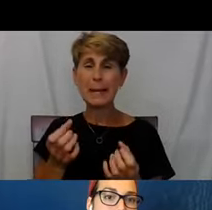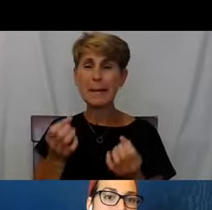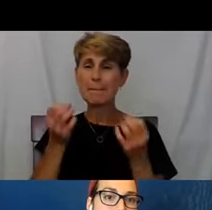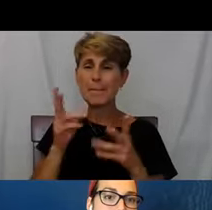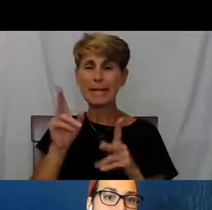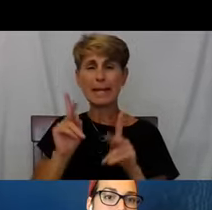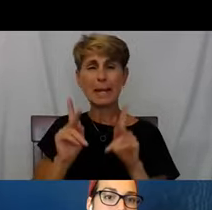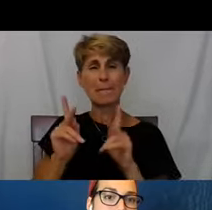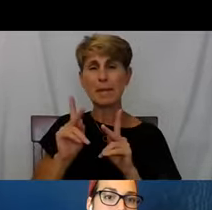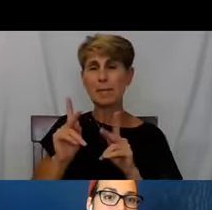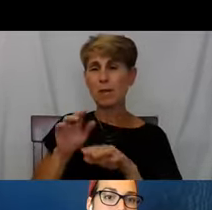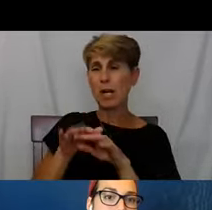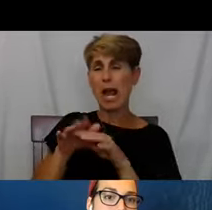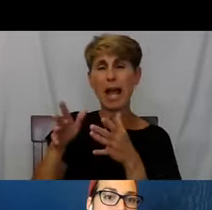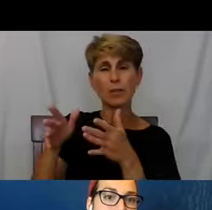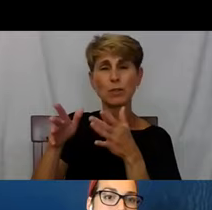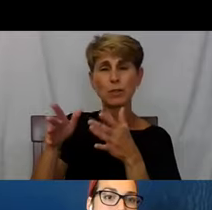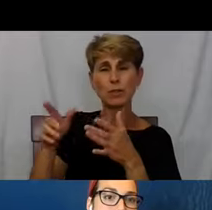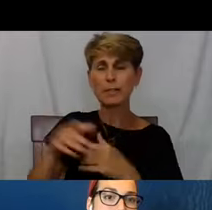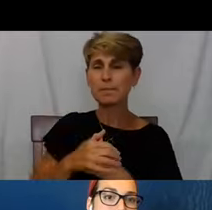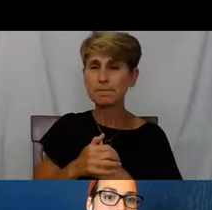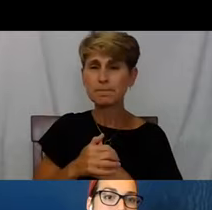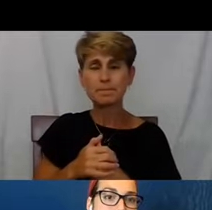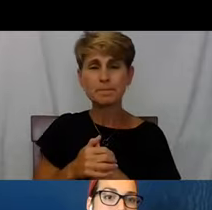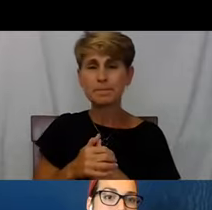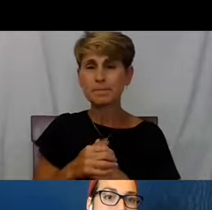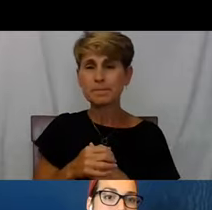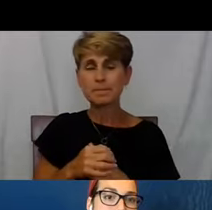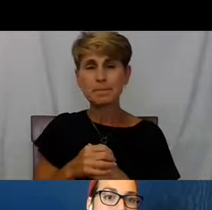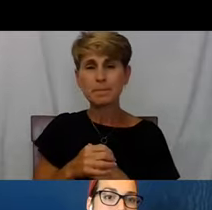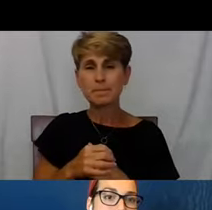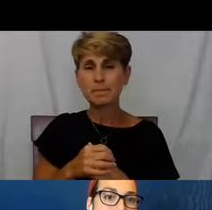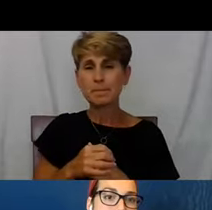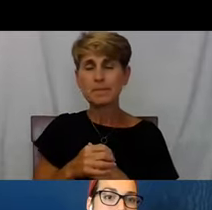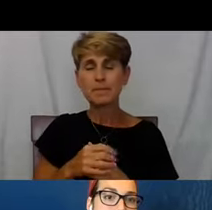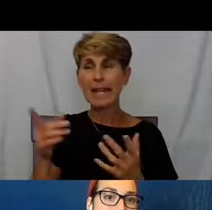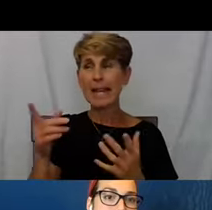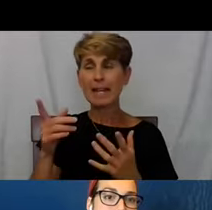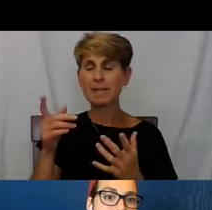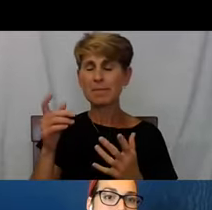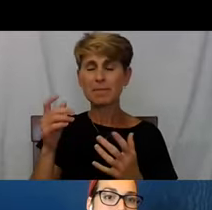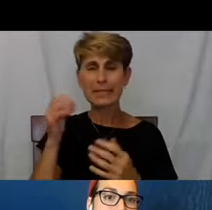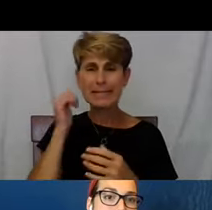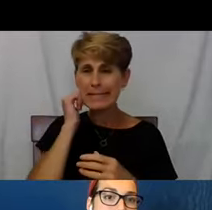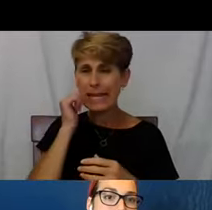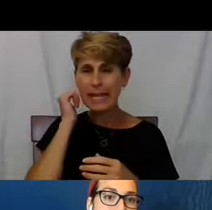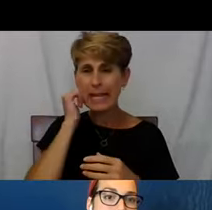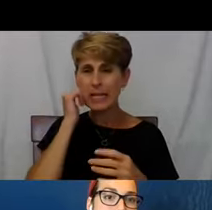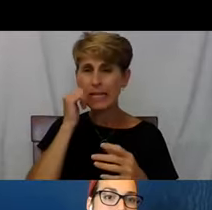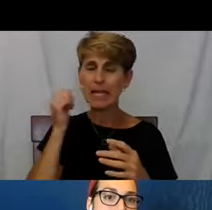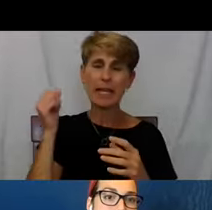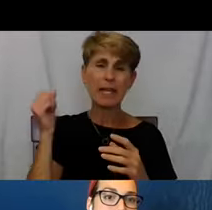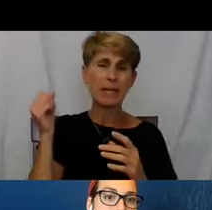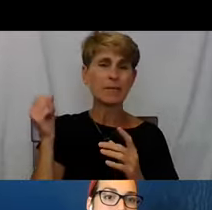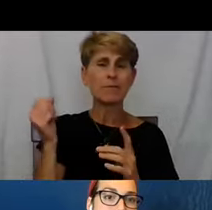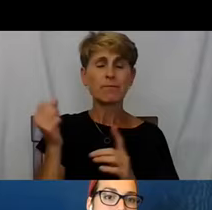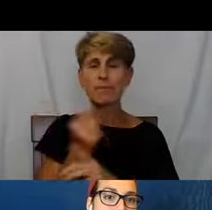trauma got me out there and the daily violence that attends homelessness and poverty compelled me